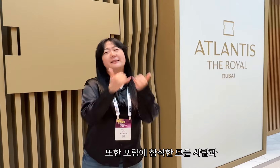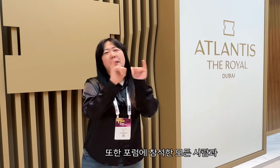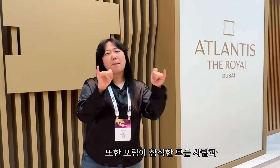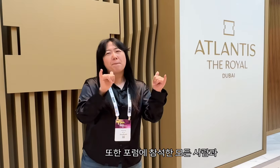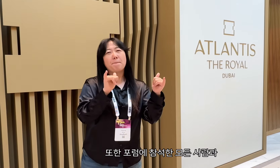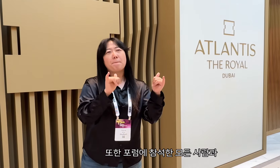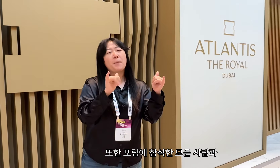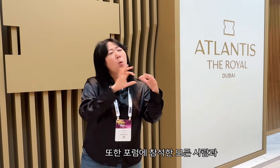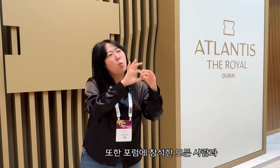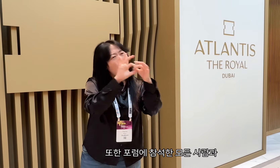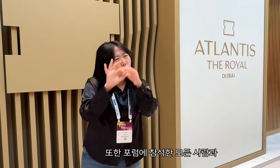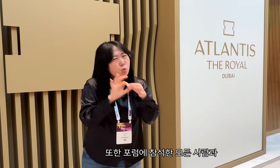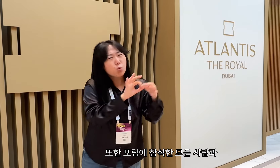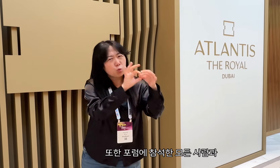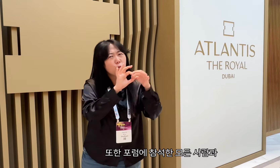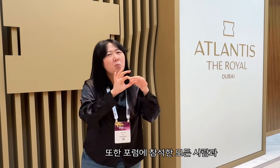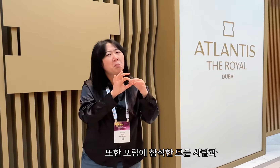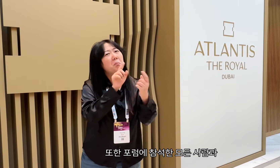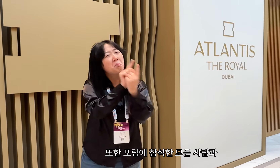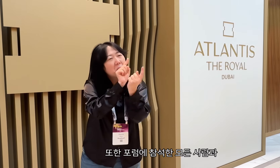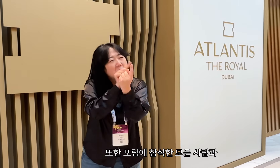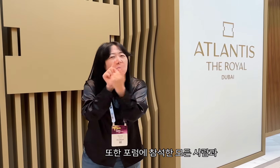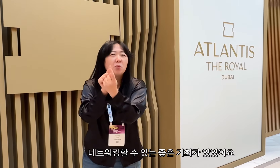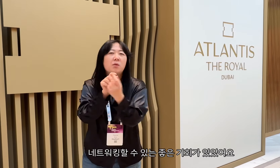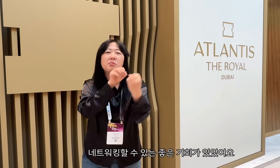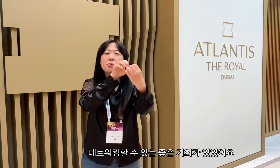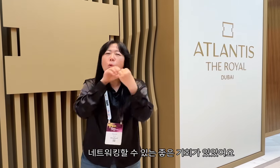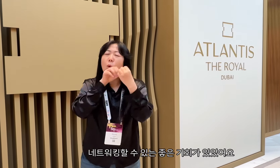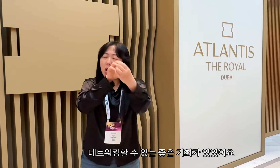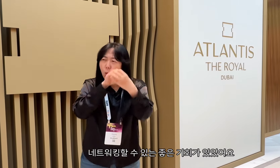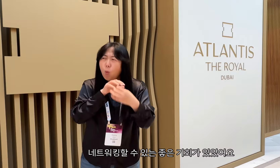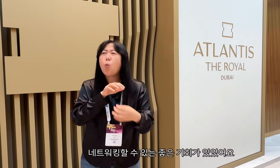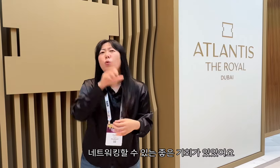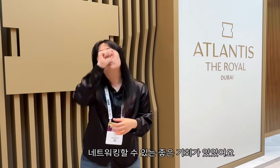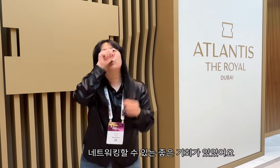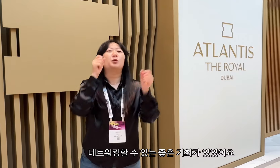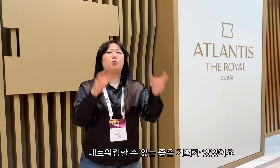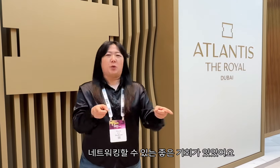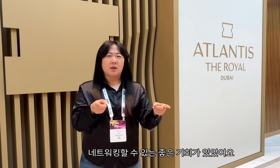I also had a great opportunity to network with everyone attending the forum.